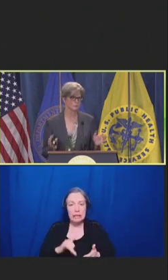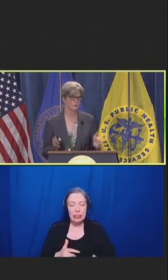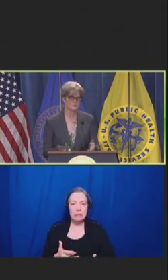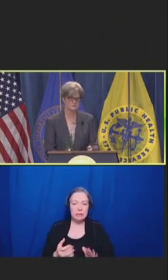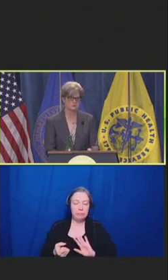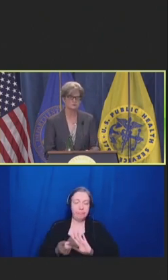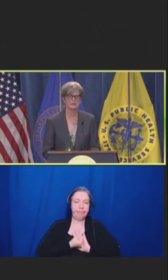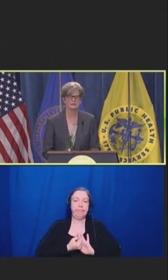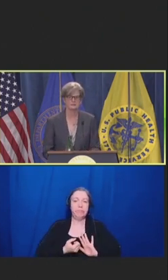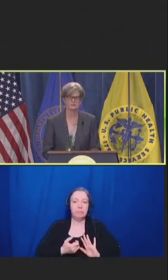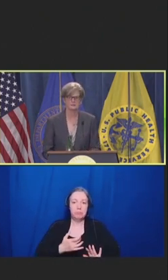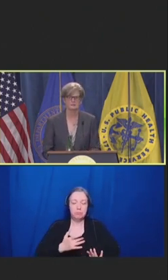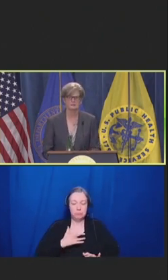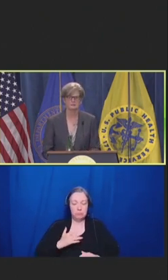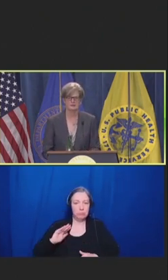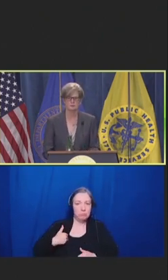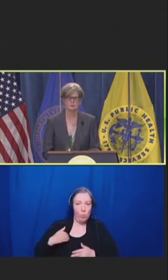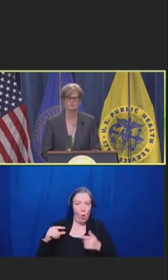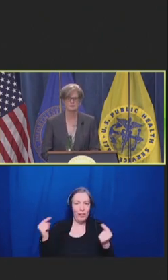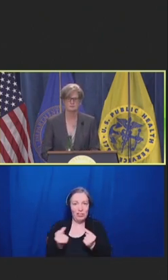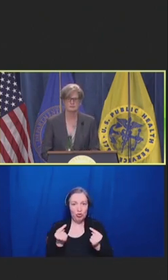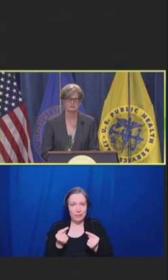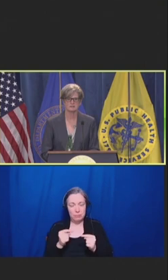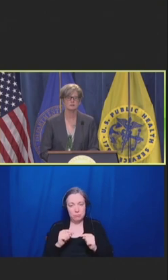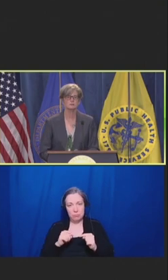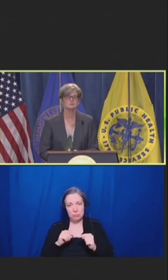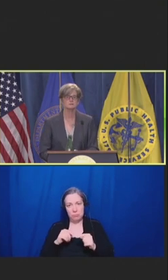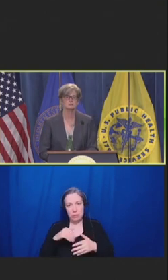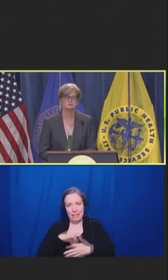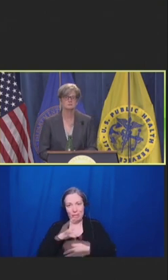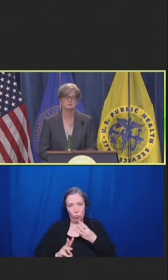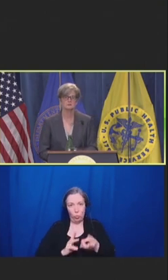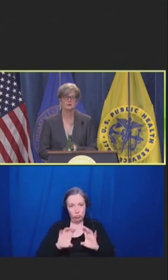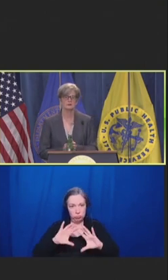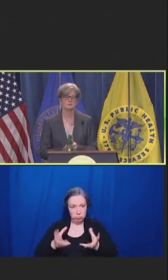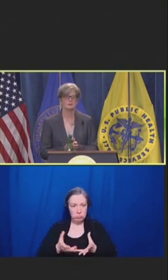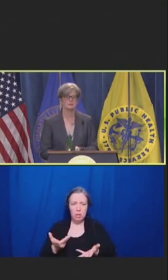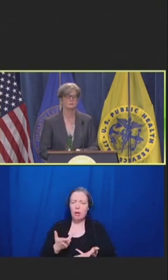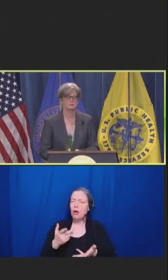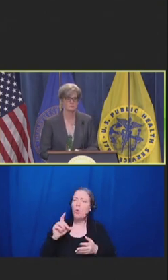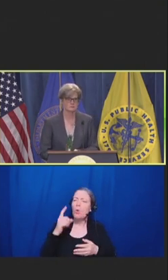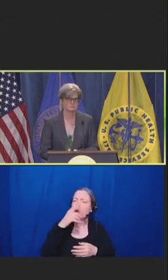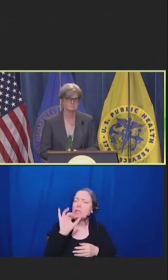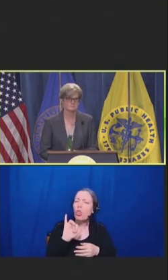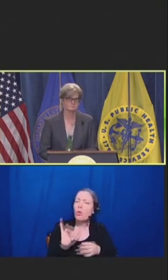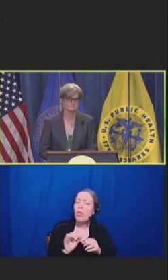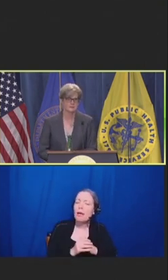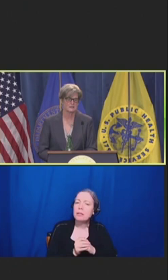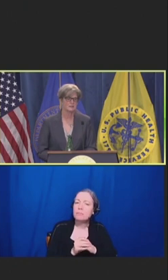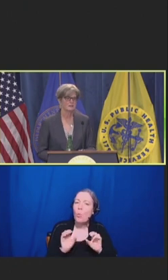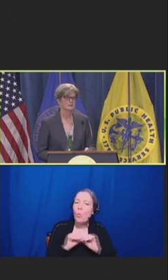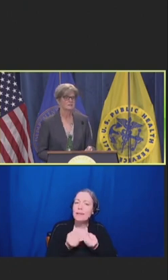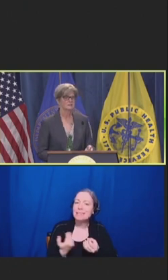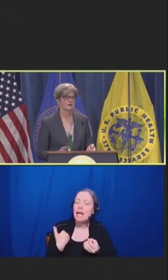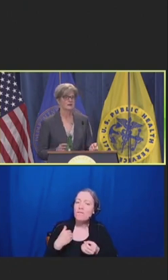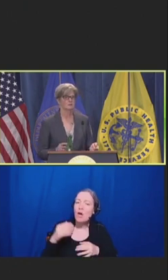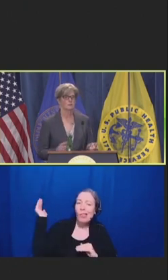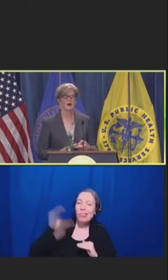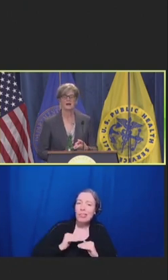What does it look like to have an organization that is at low risk of creating moral injury? They are wise.